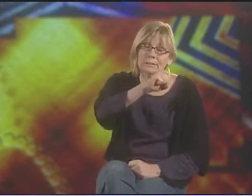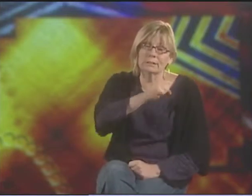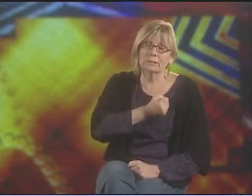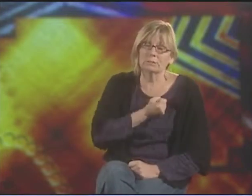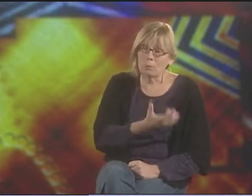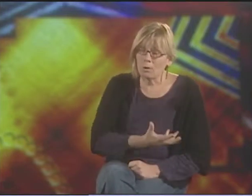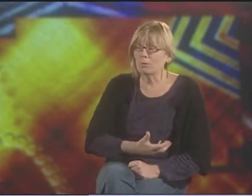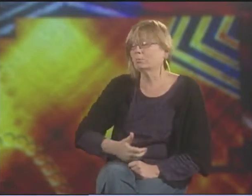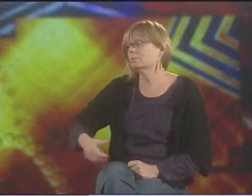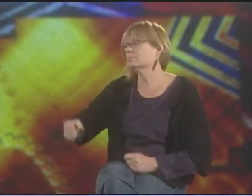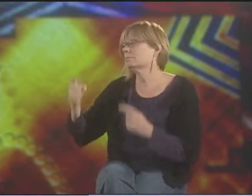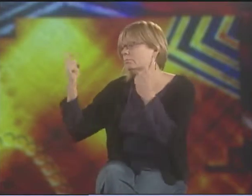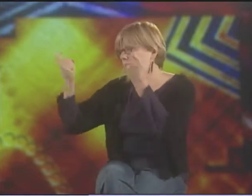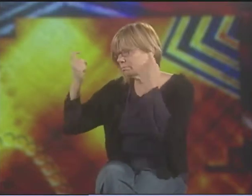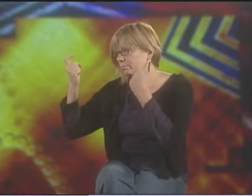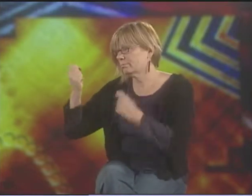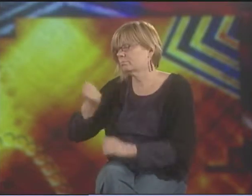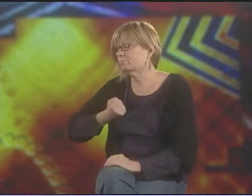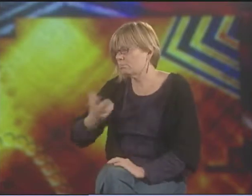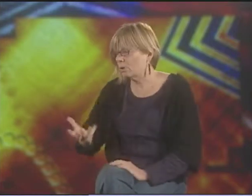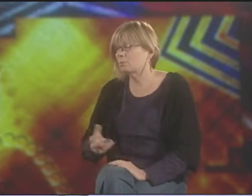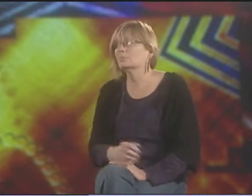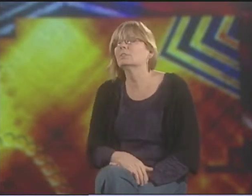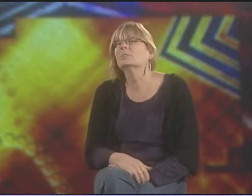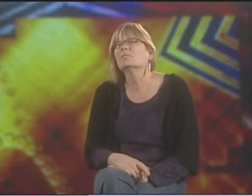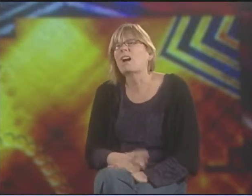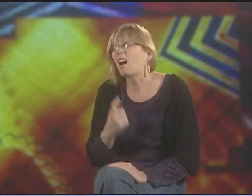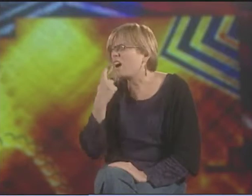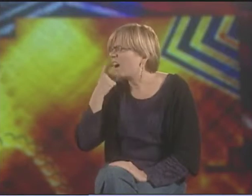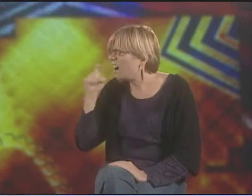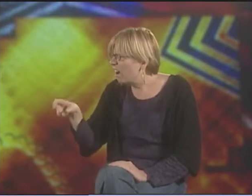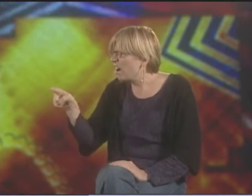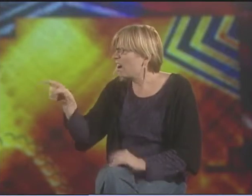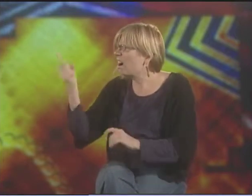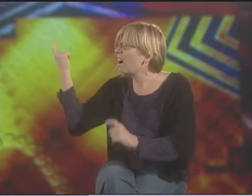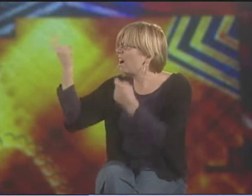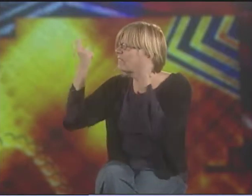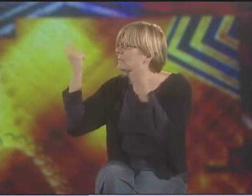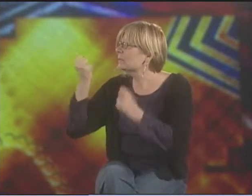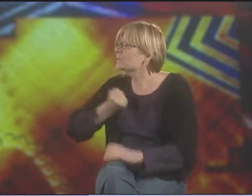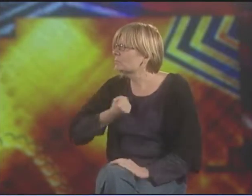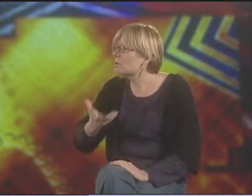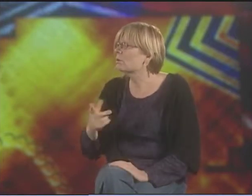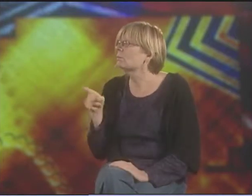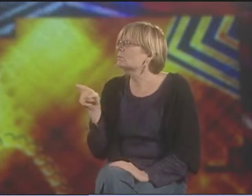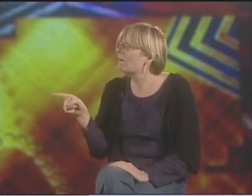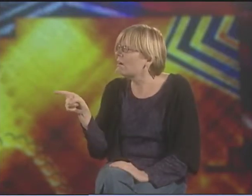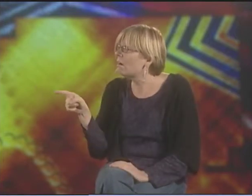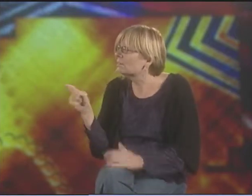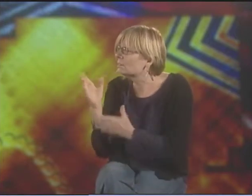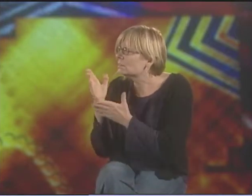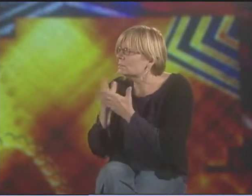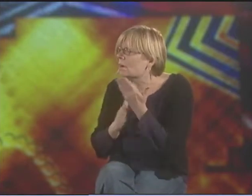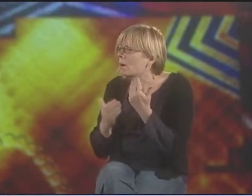OF RESISTANCE POEMS AND CELEBRATION POETRY AND ASL, I STARTED TO NOTICE THAT IN THE CELEBRATION POETRY,